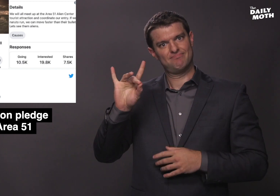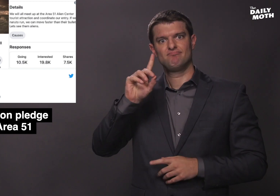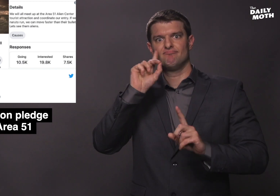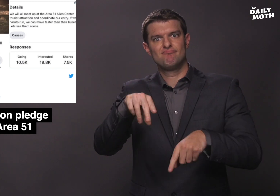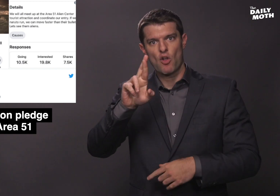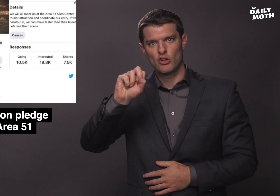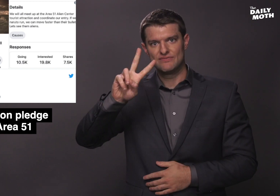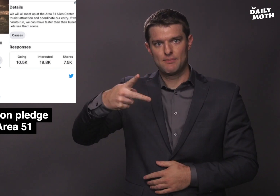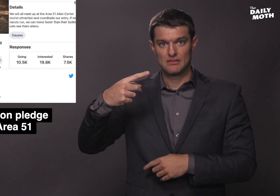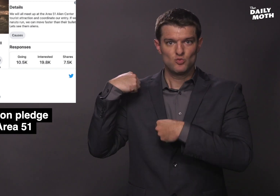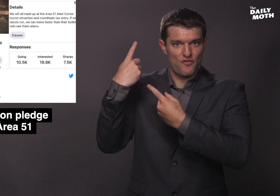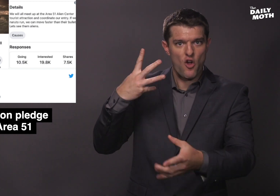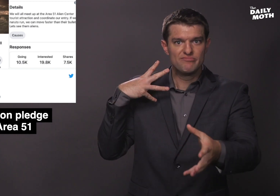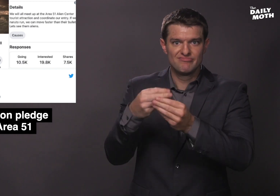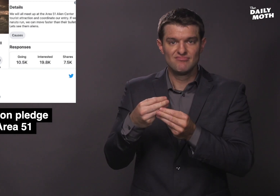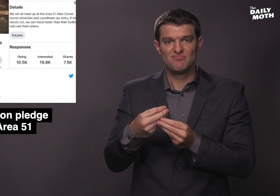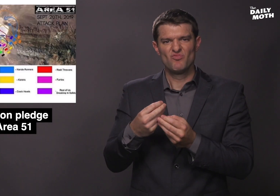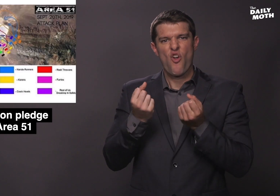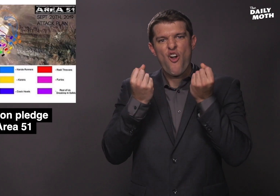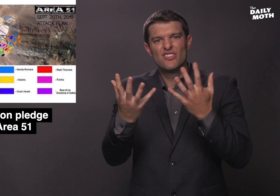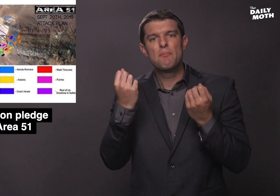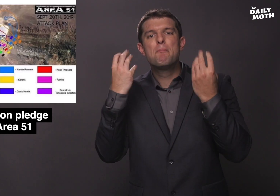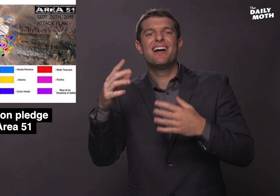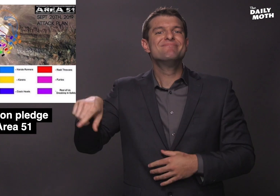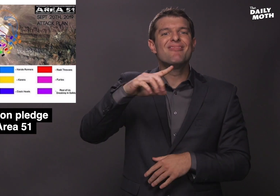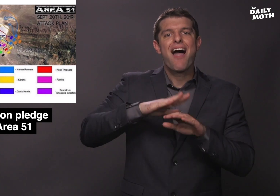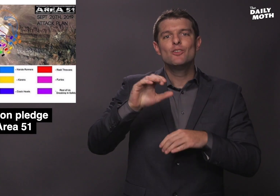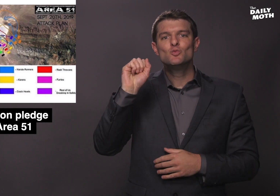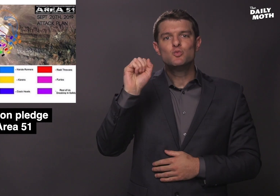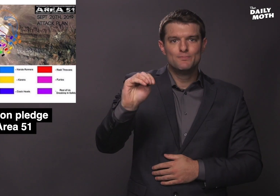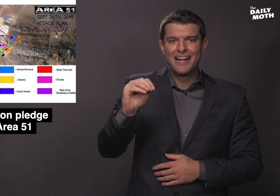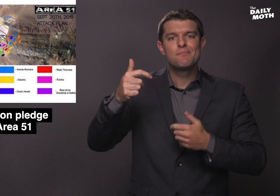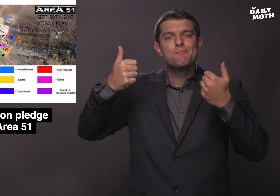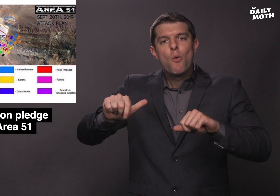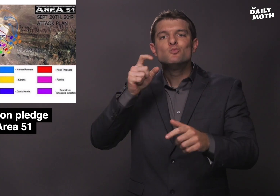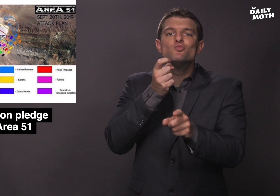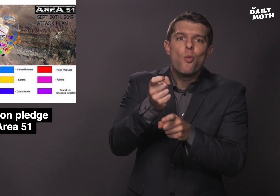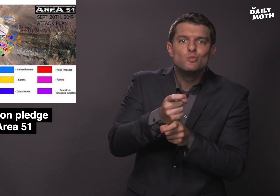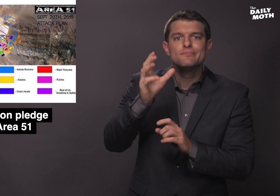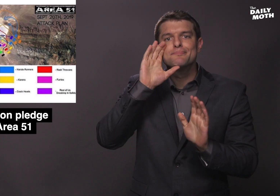have RSVP'd so far. This has caused many on social media to post conspiracy